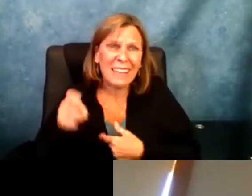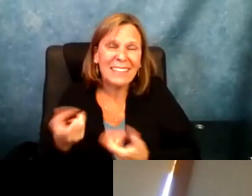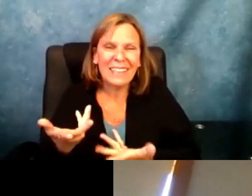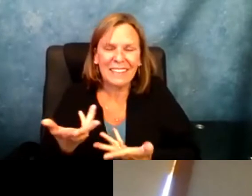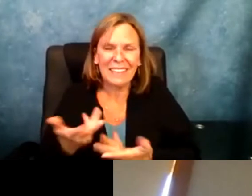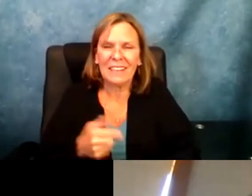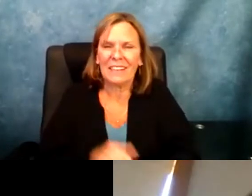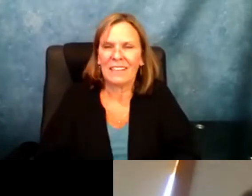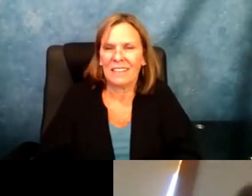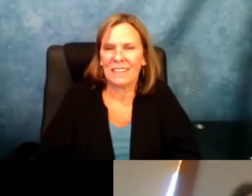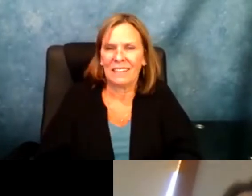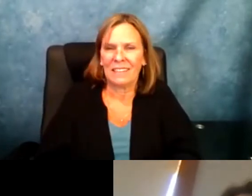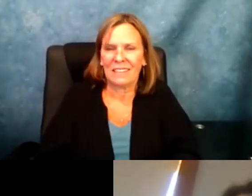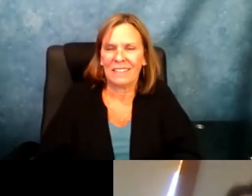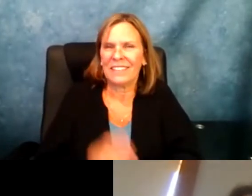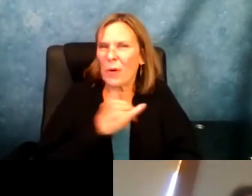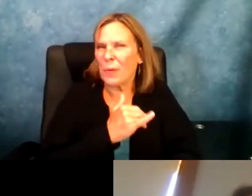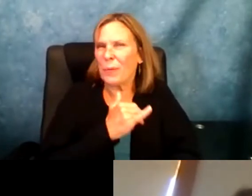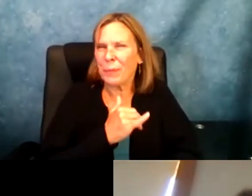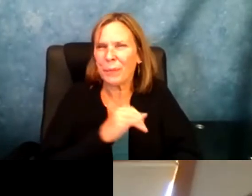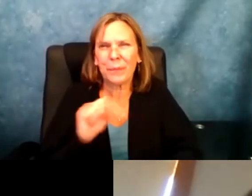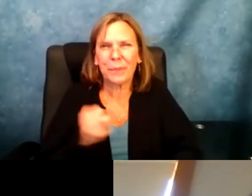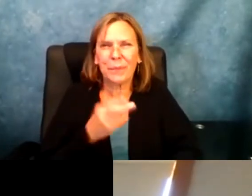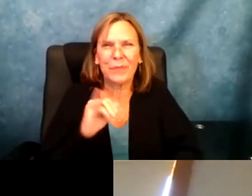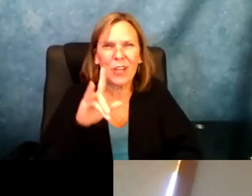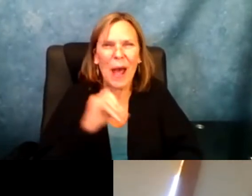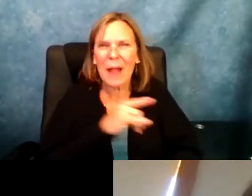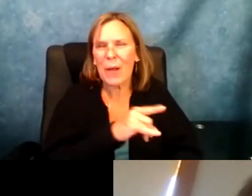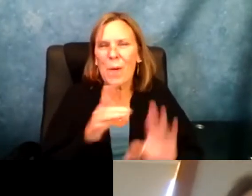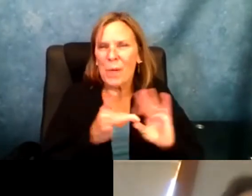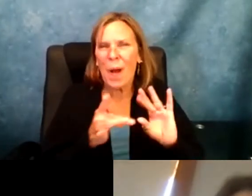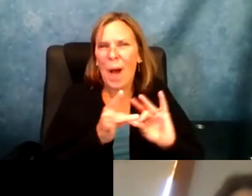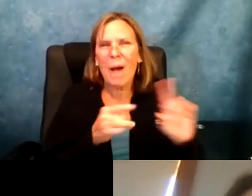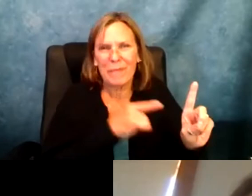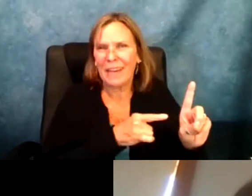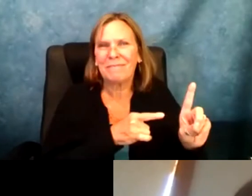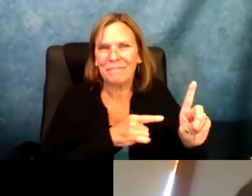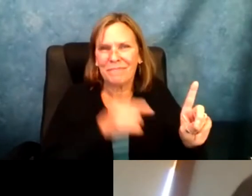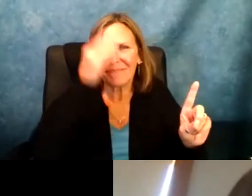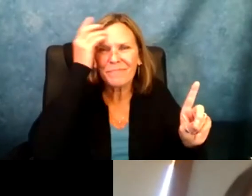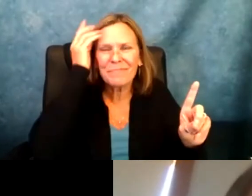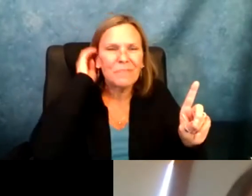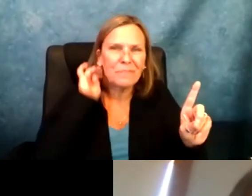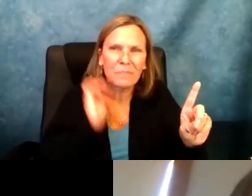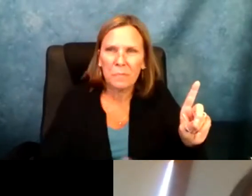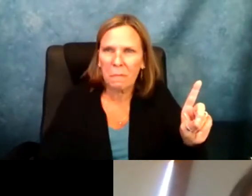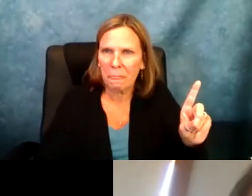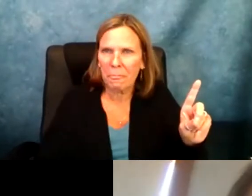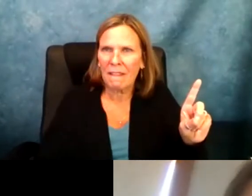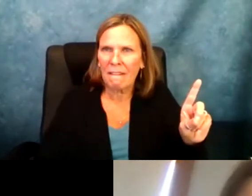accommodations are met and respected. I think I would have to repeat kind of